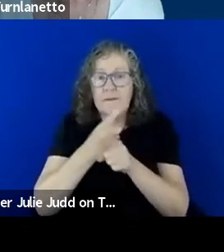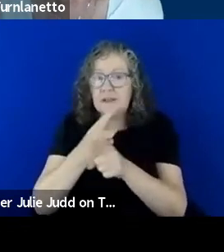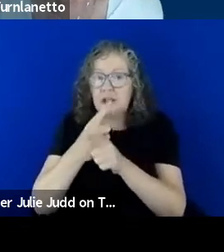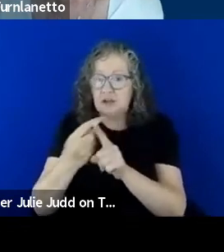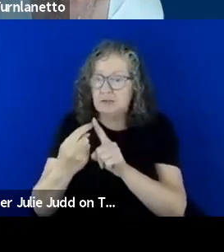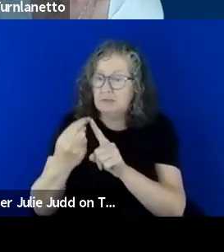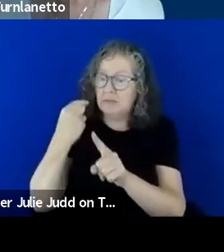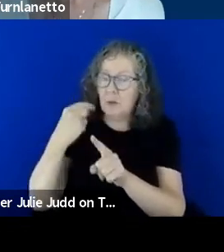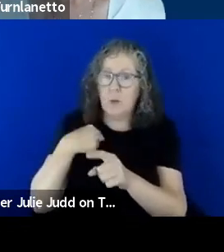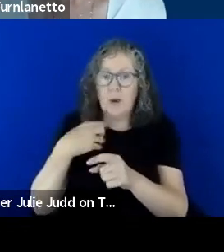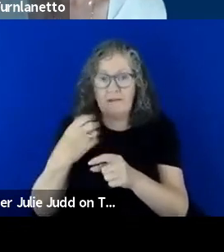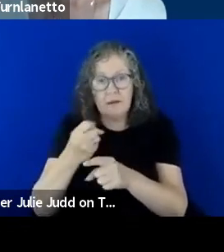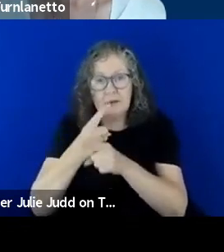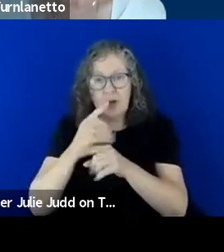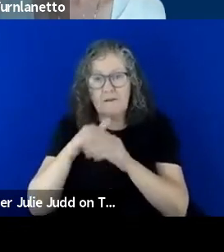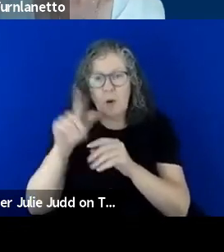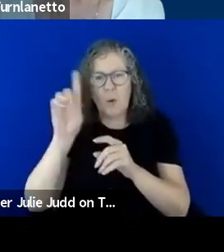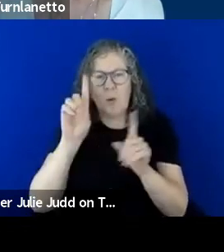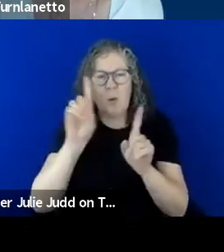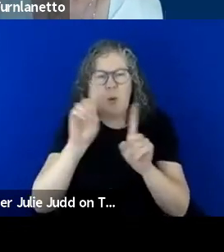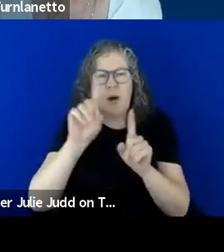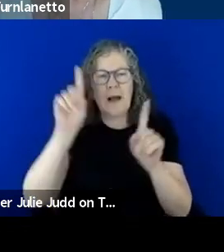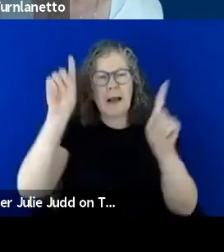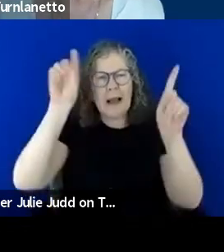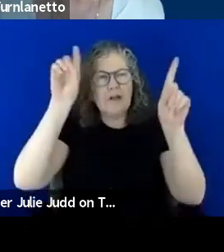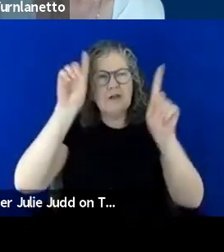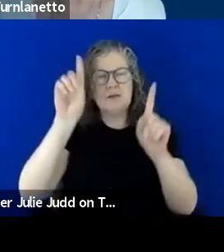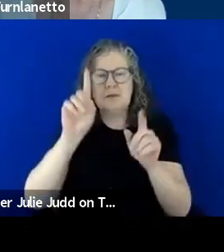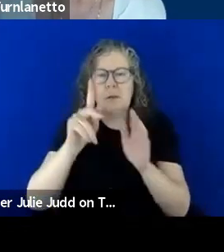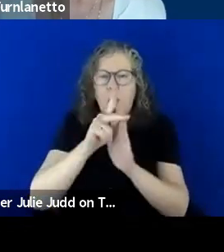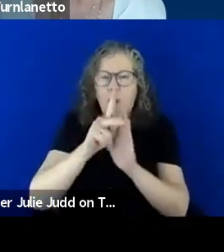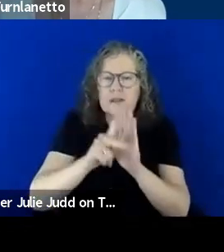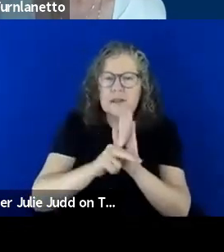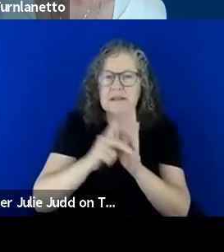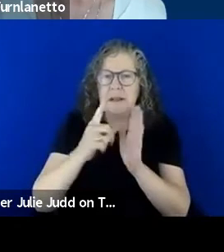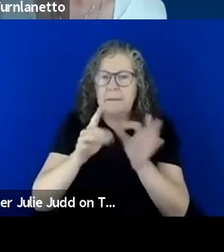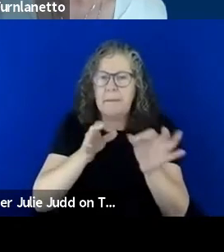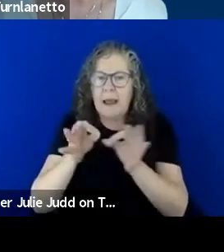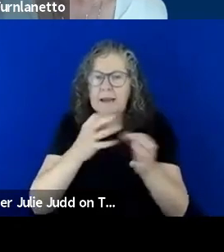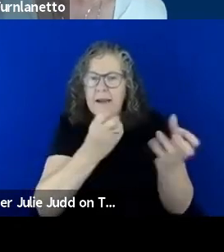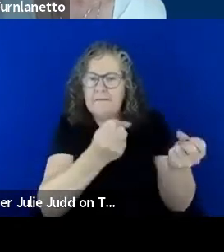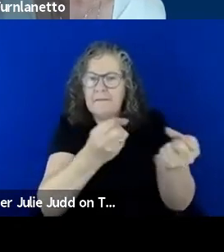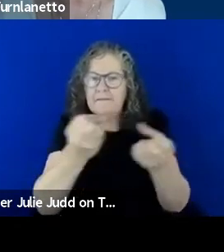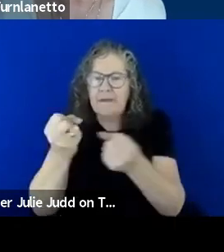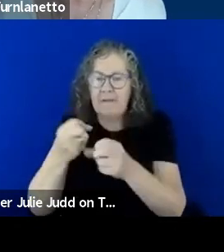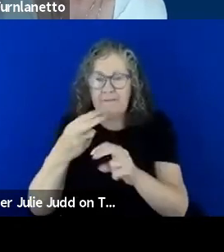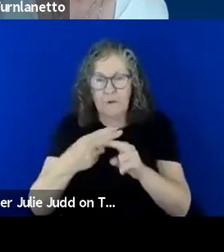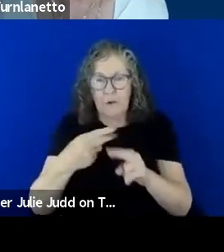what current policies and plans exist around and I think for me I'm finding that there is some